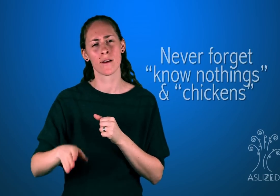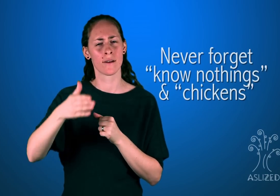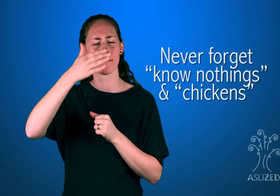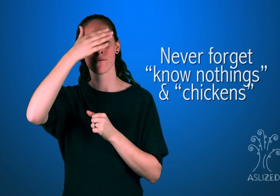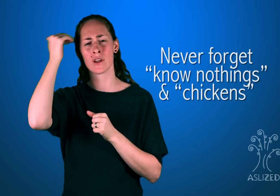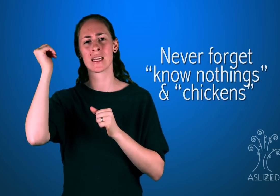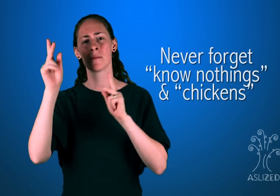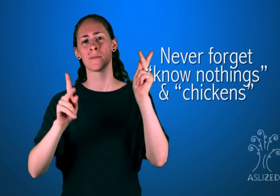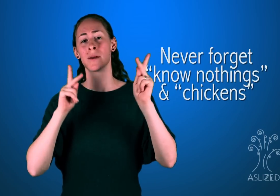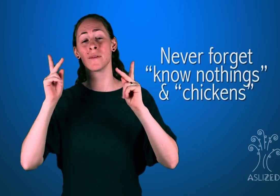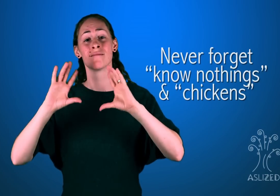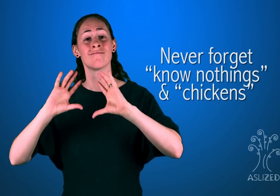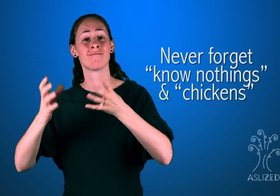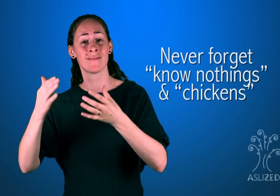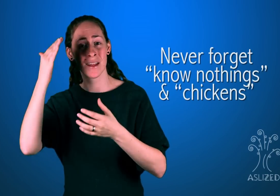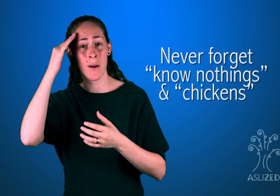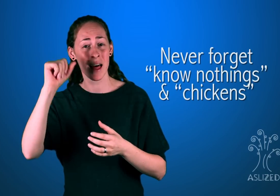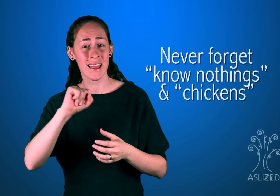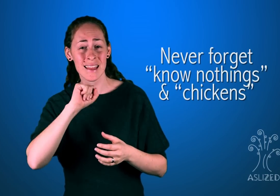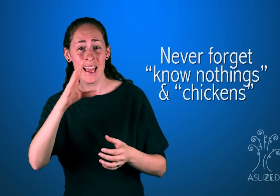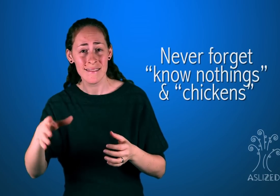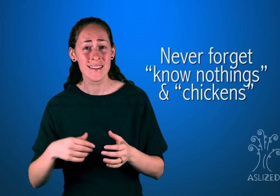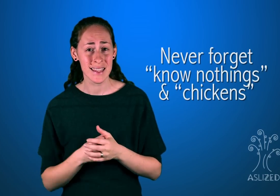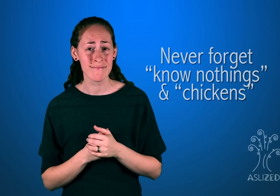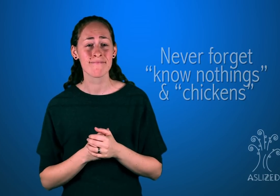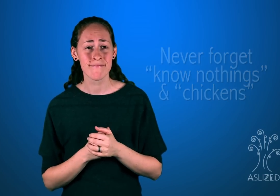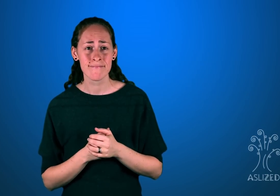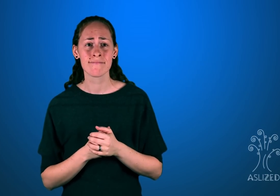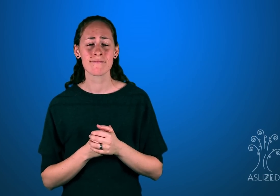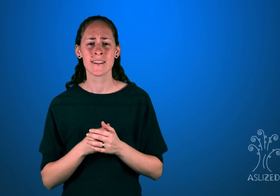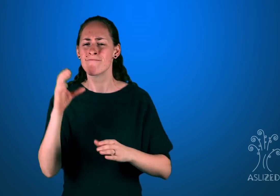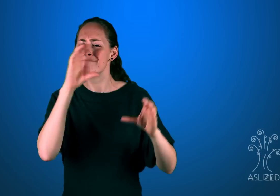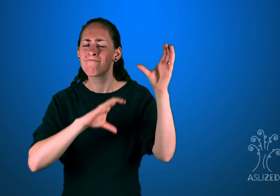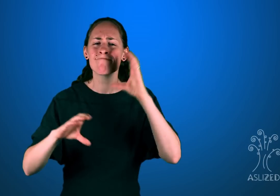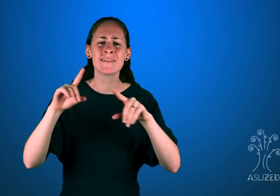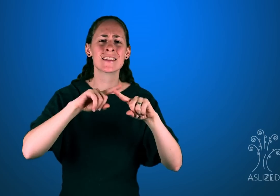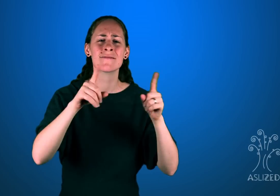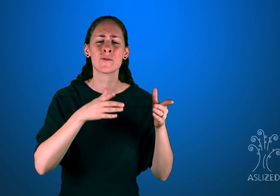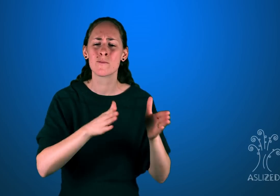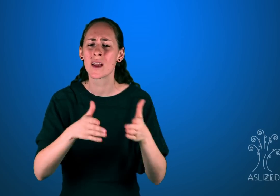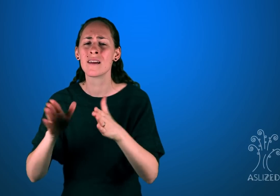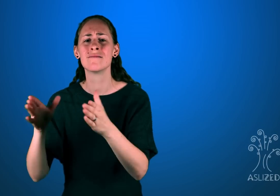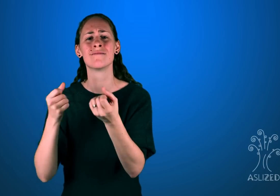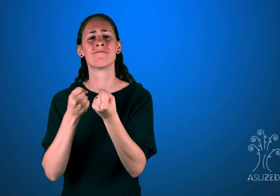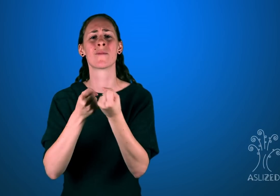forget the people that are labeled "know nothings", but instead should look for ways to support Deaf